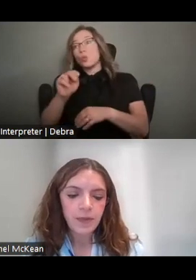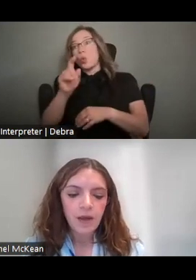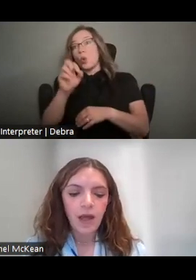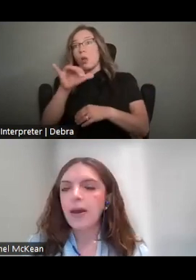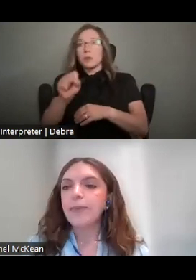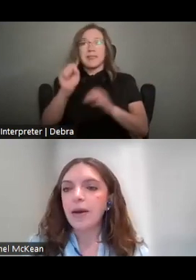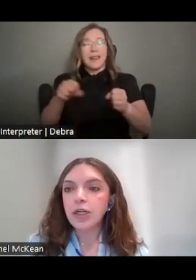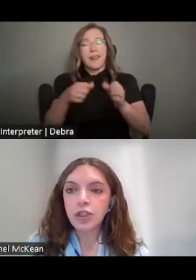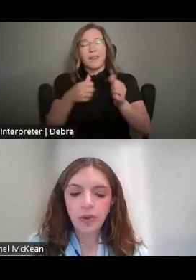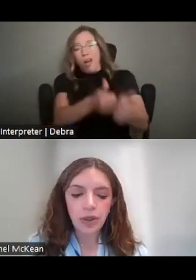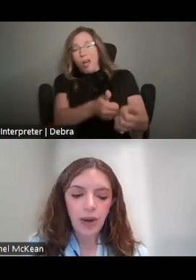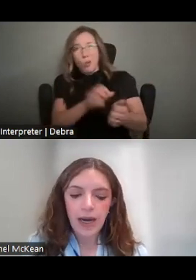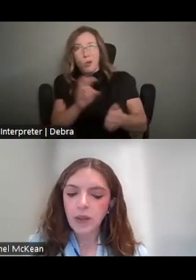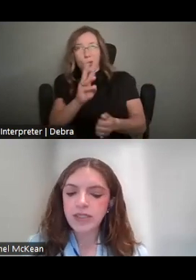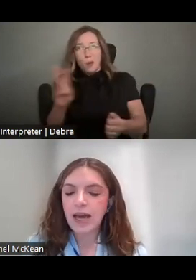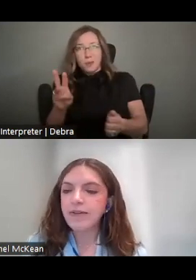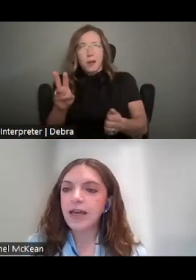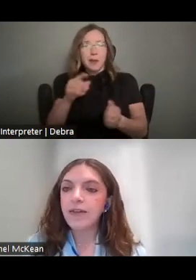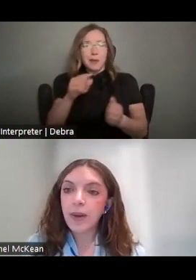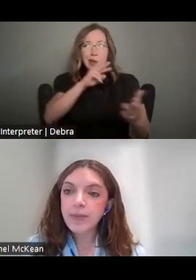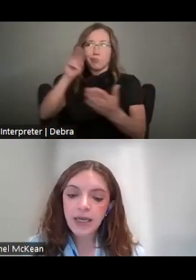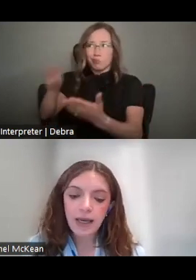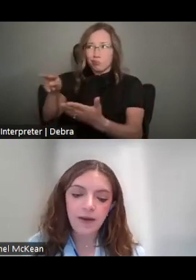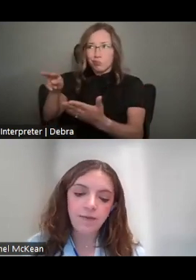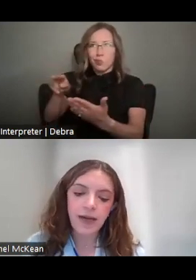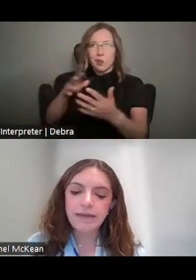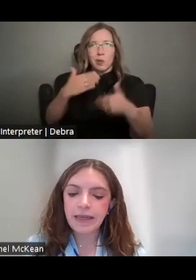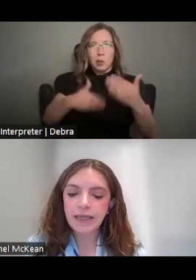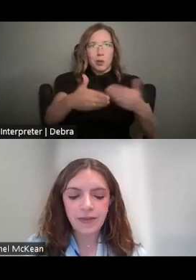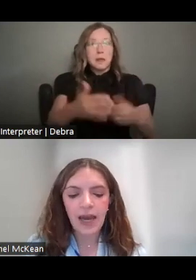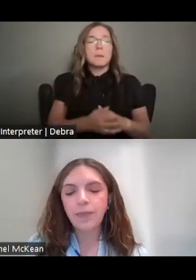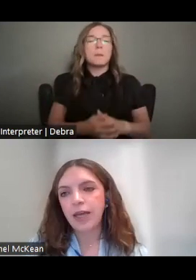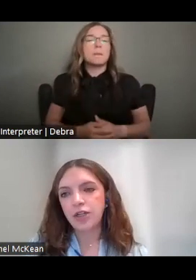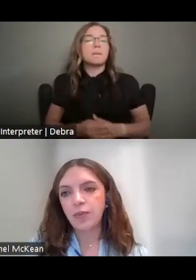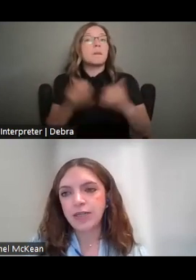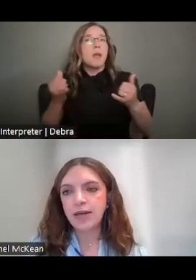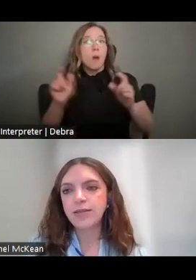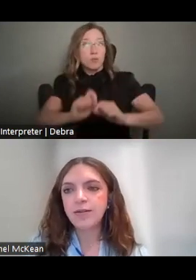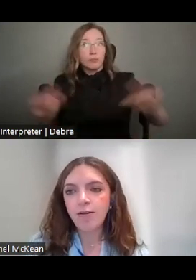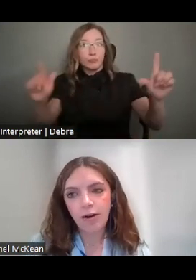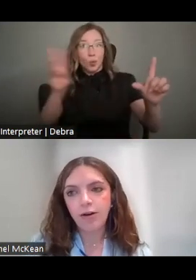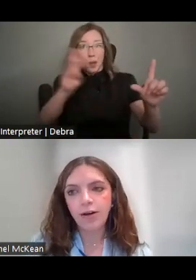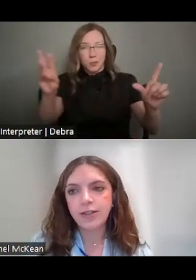I'M NOW GOING TO SHOW YOU HOW TO NAVIGATE THE WEBSITE AND FIND LINKS FOR THE APPLICATION PROCESS ON ARTS.GOV.